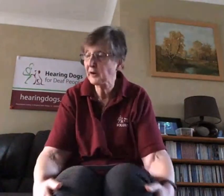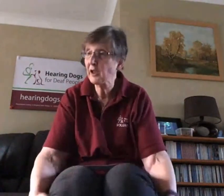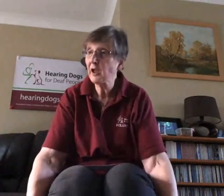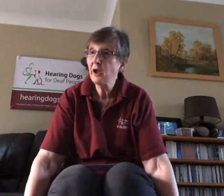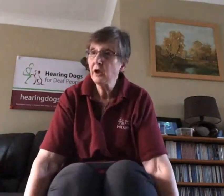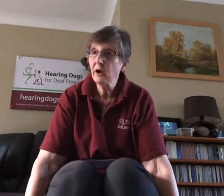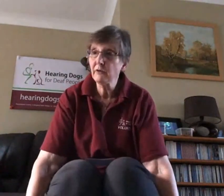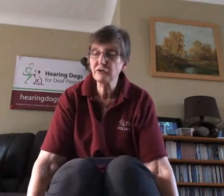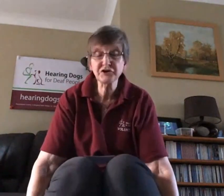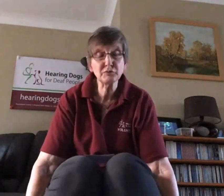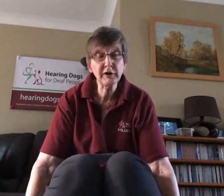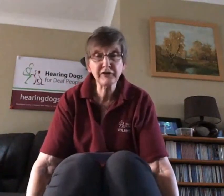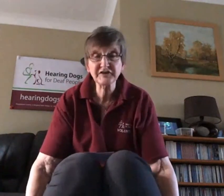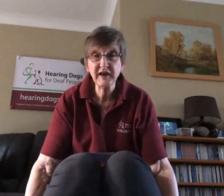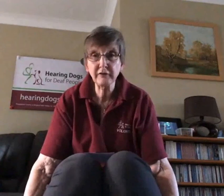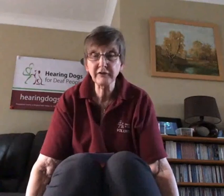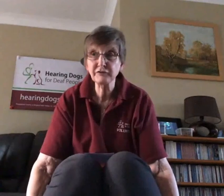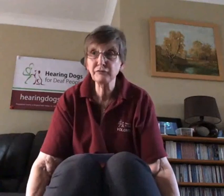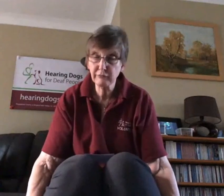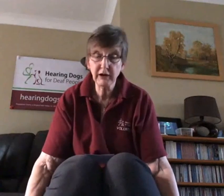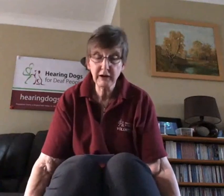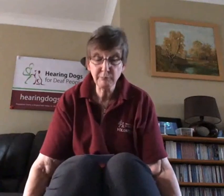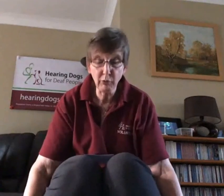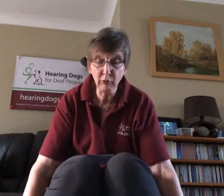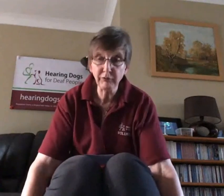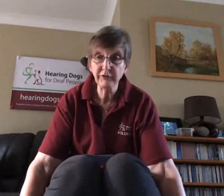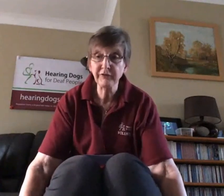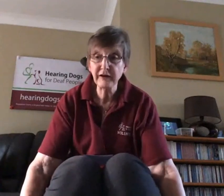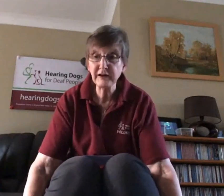Of course there's one other sound that is really really important that they need to